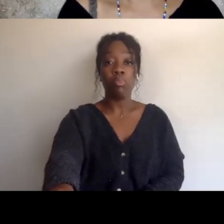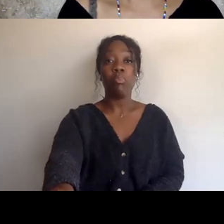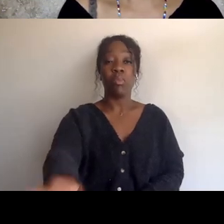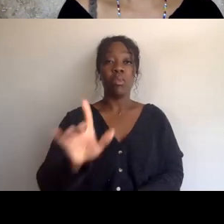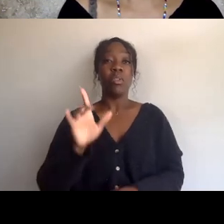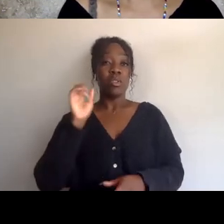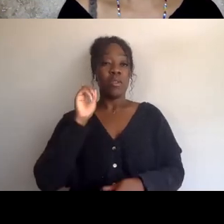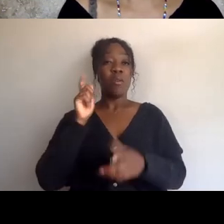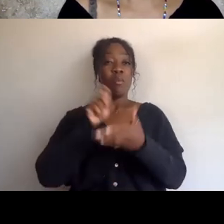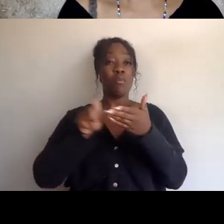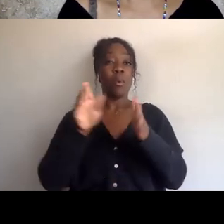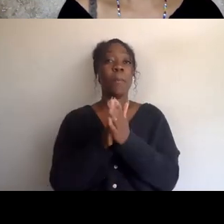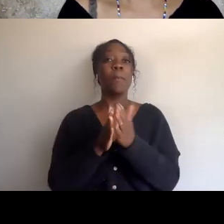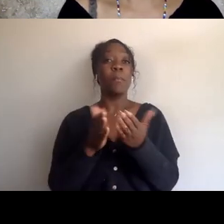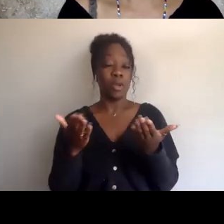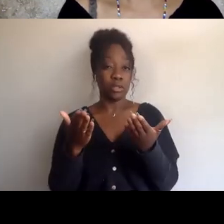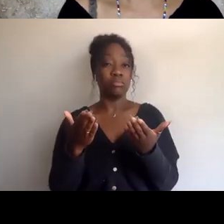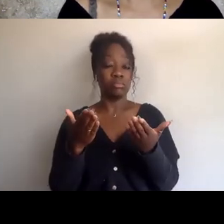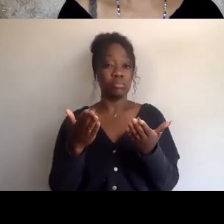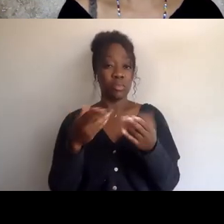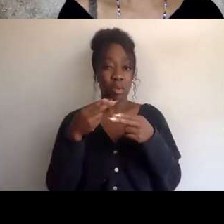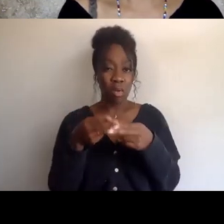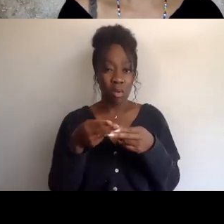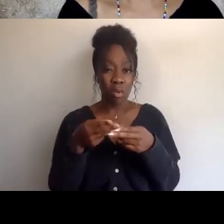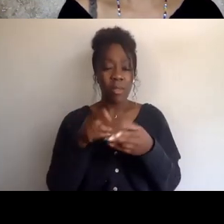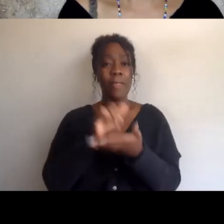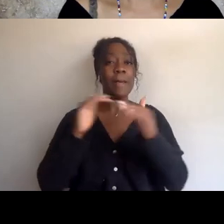"Imperialism, the Highest Stage of Capitalism."